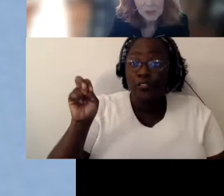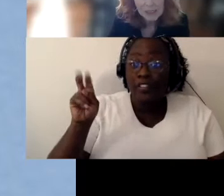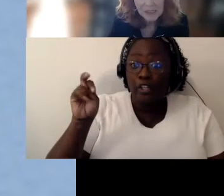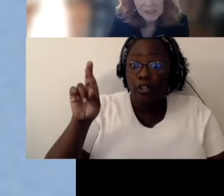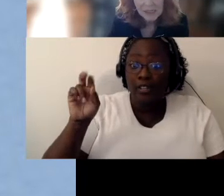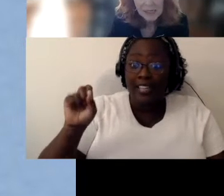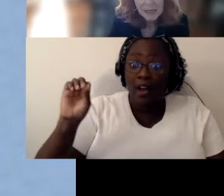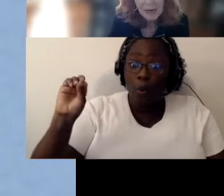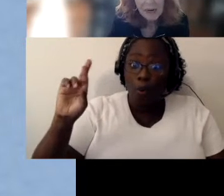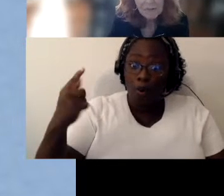for families